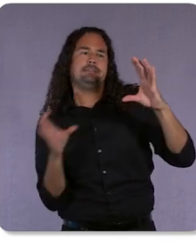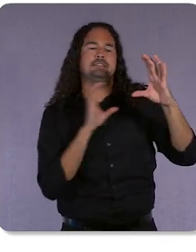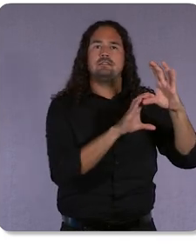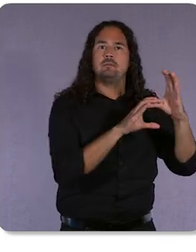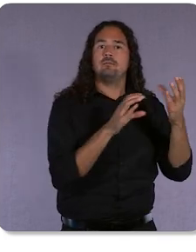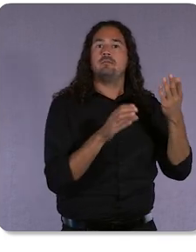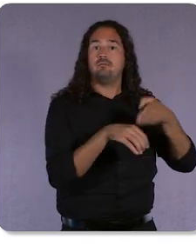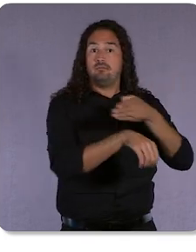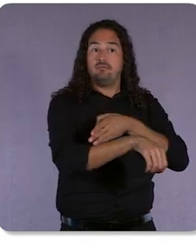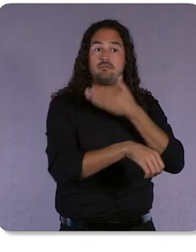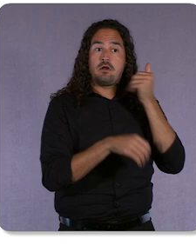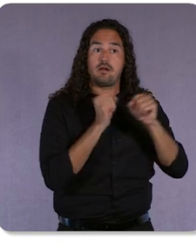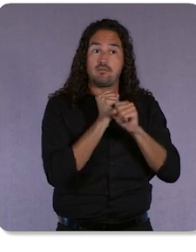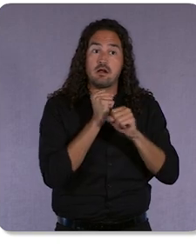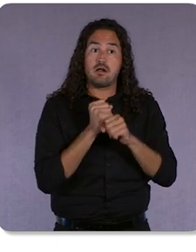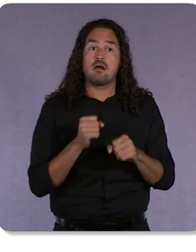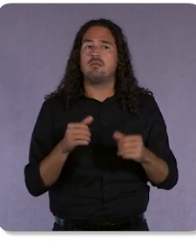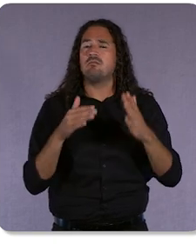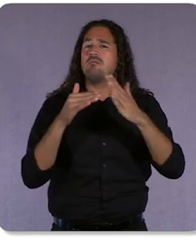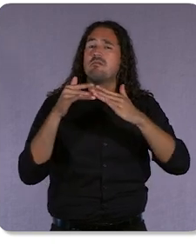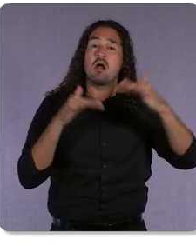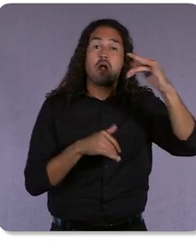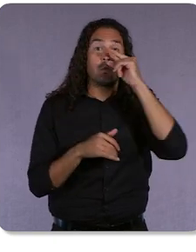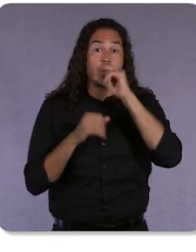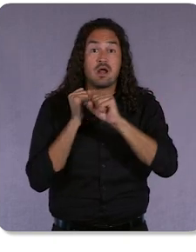By using audience insights, which will soon support first-party data,